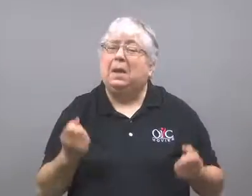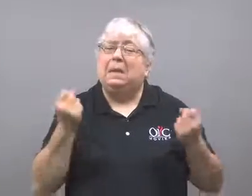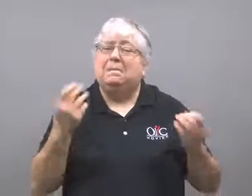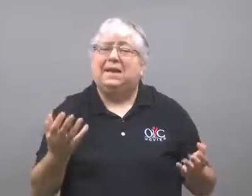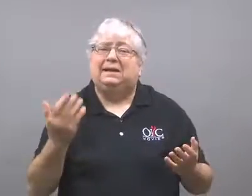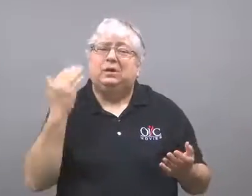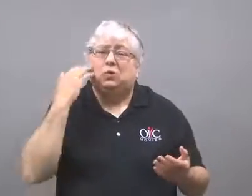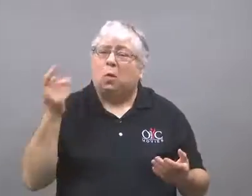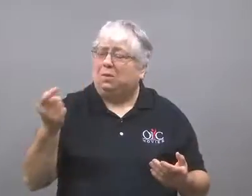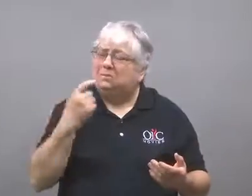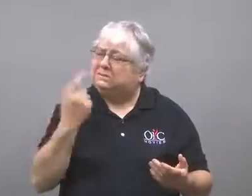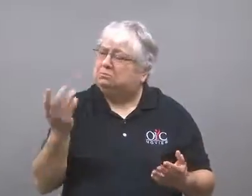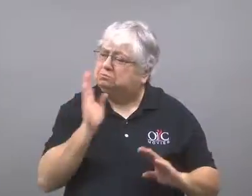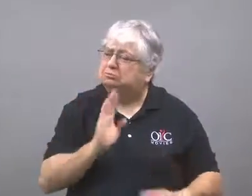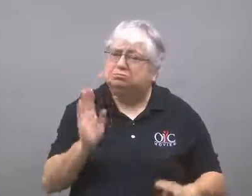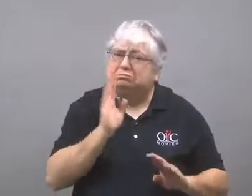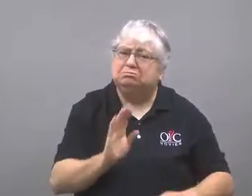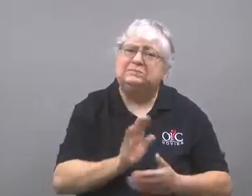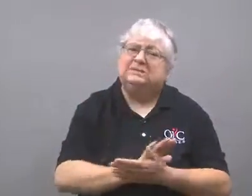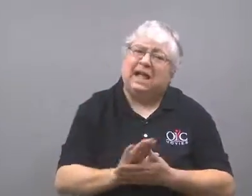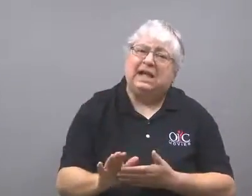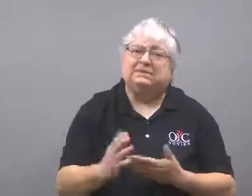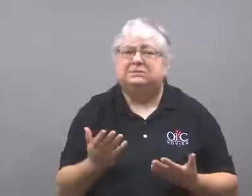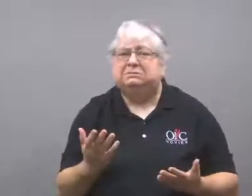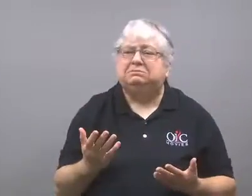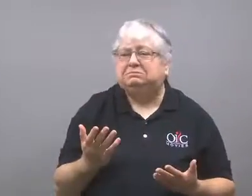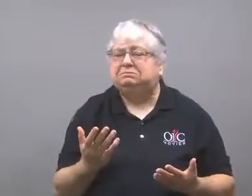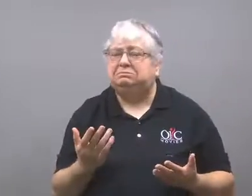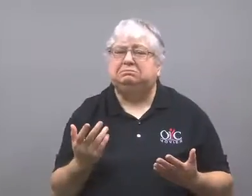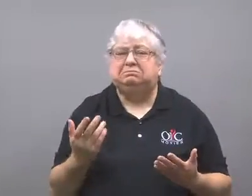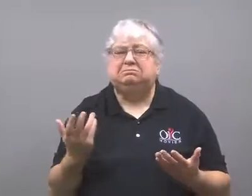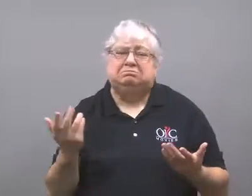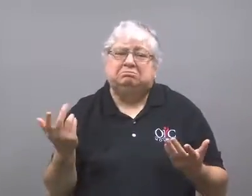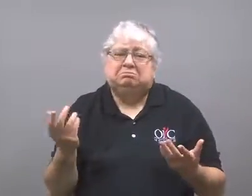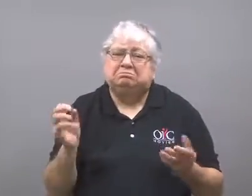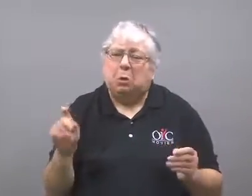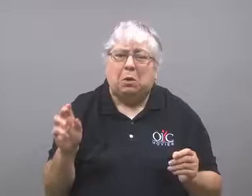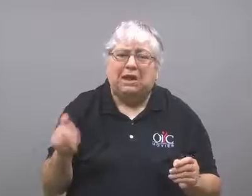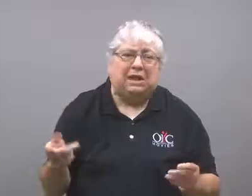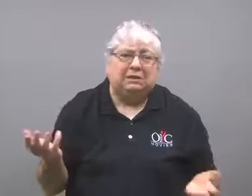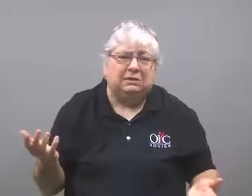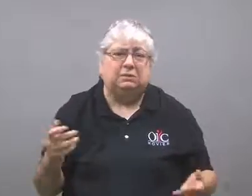Many who knew him described him as a quiet and nice person.